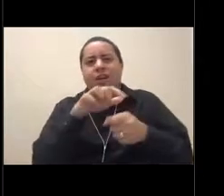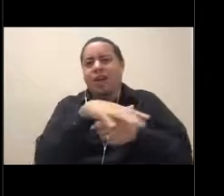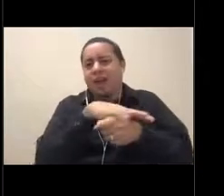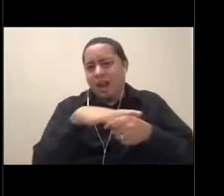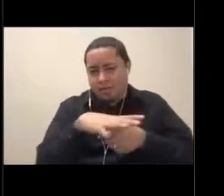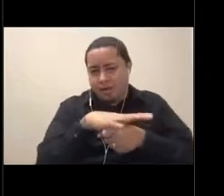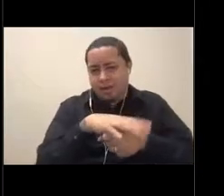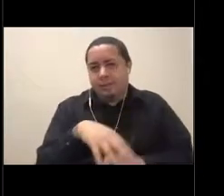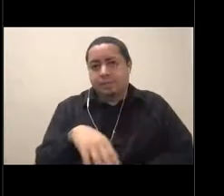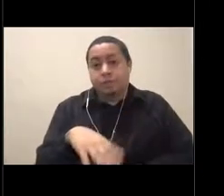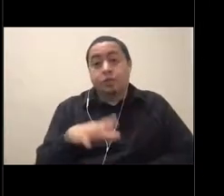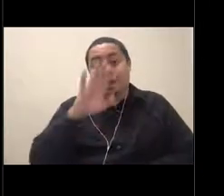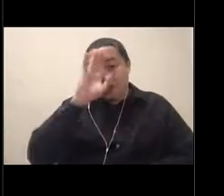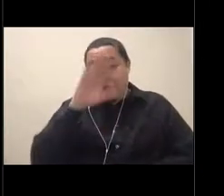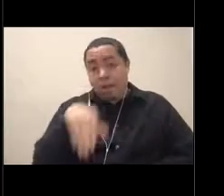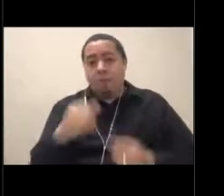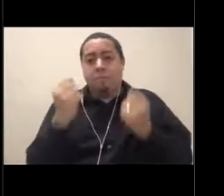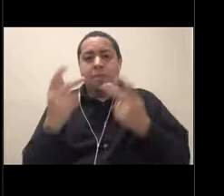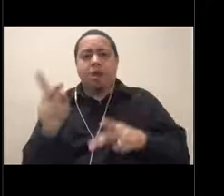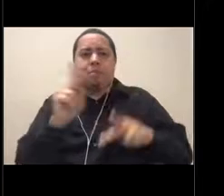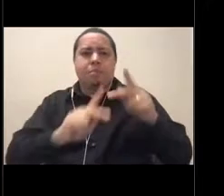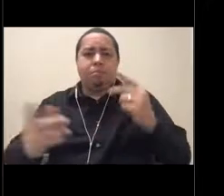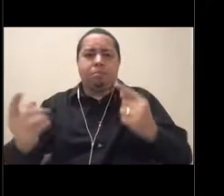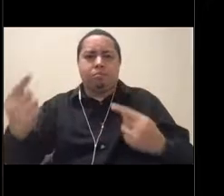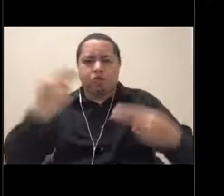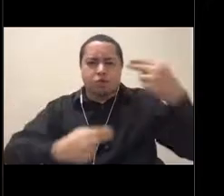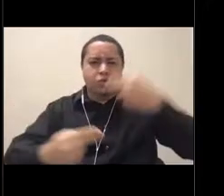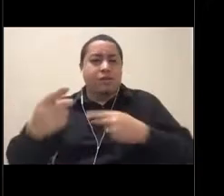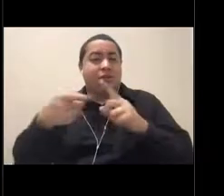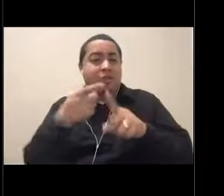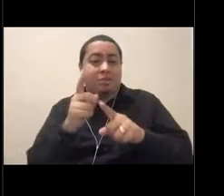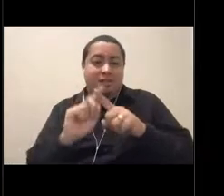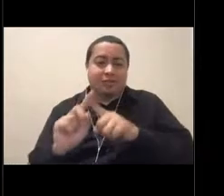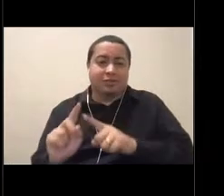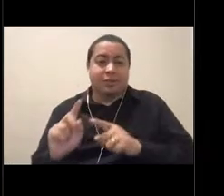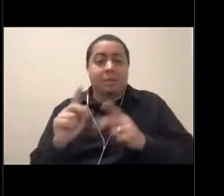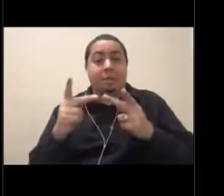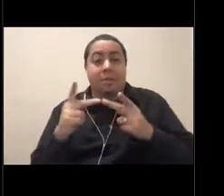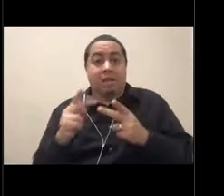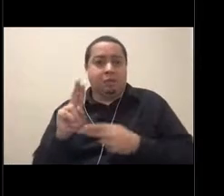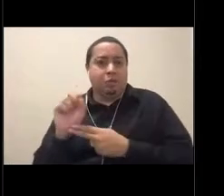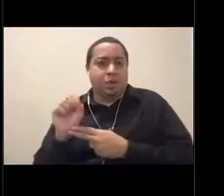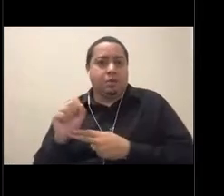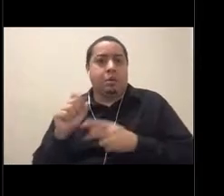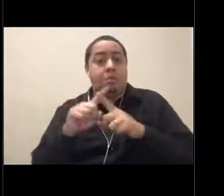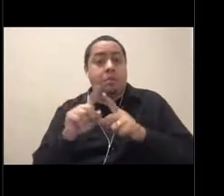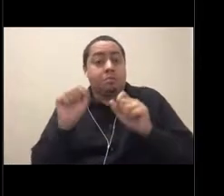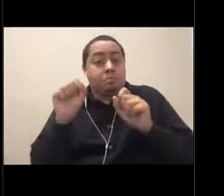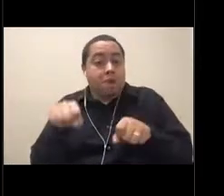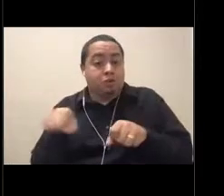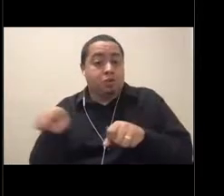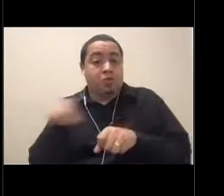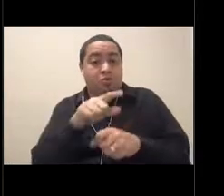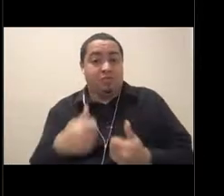in from all over the United States today and it's possible that there's a sanctuary closer to where you live than you originally thought.